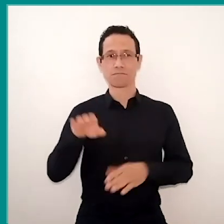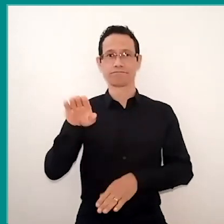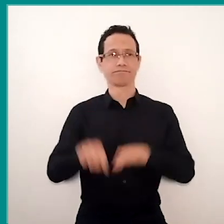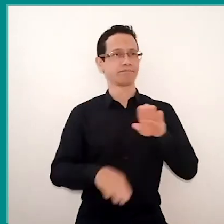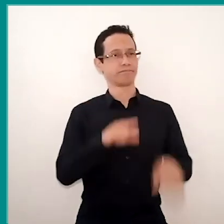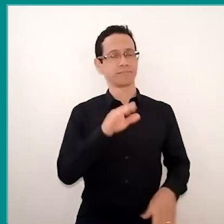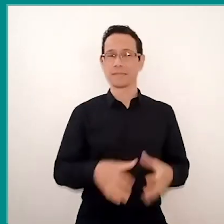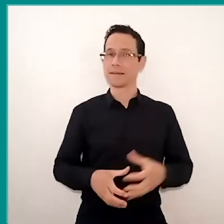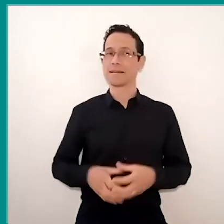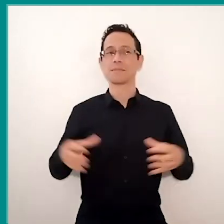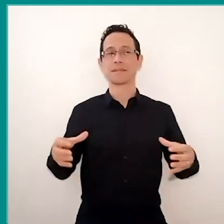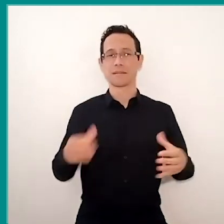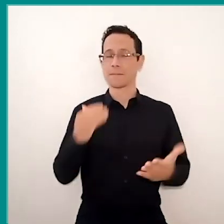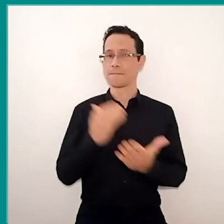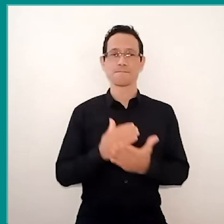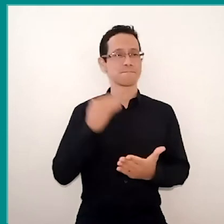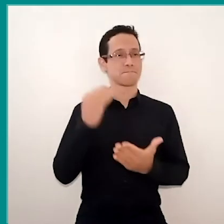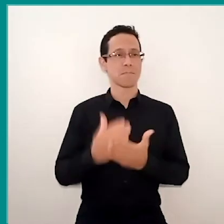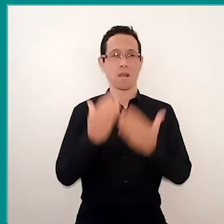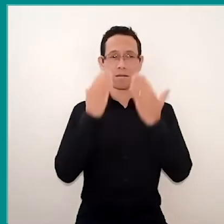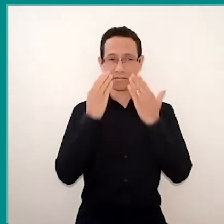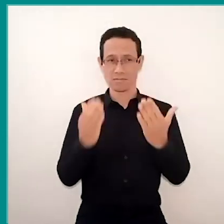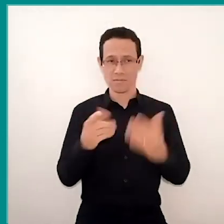that got even more apparent in this pandemic,